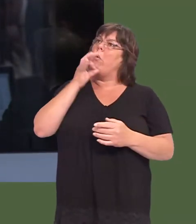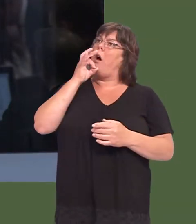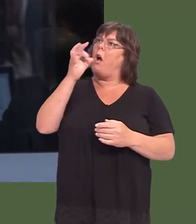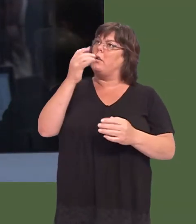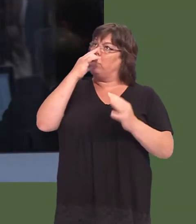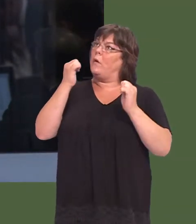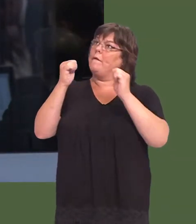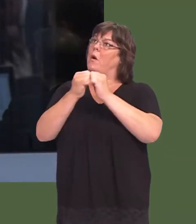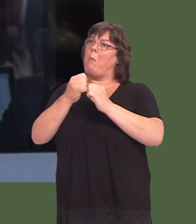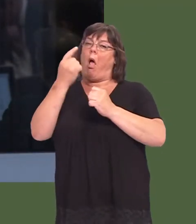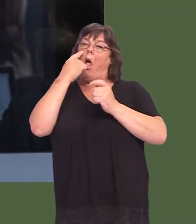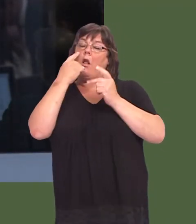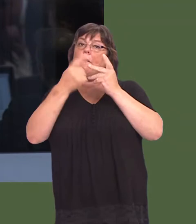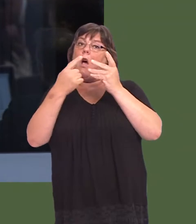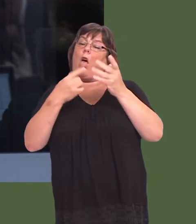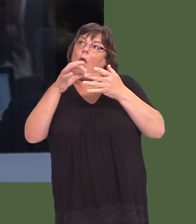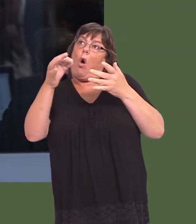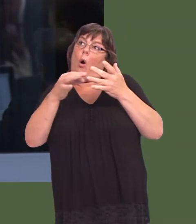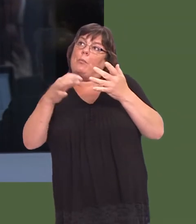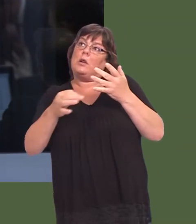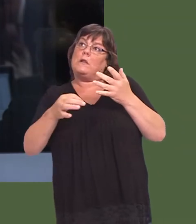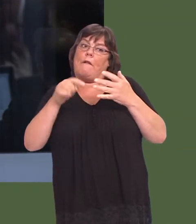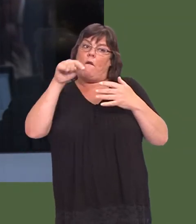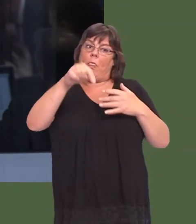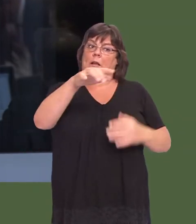would be looking at other options in relation to this particular location?